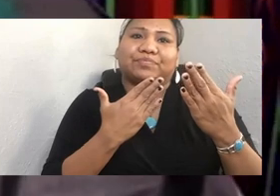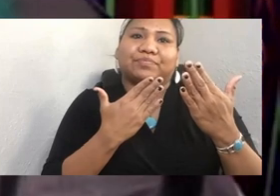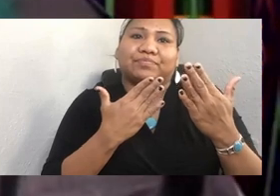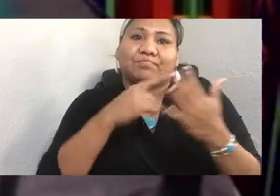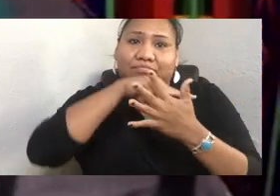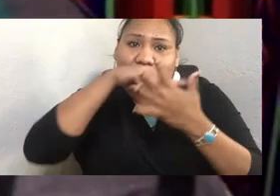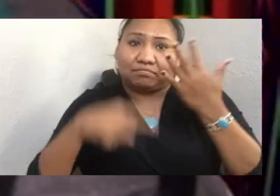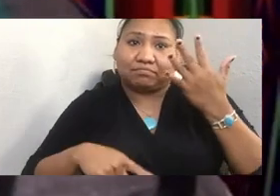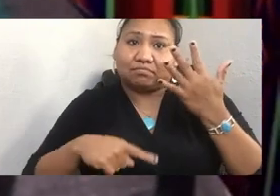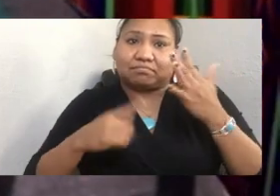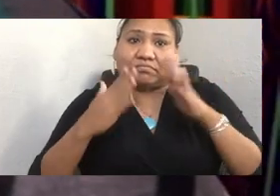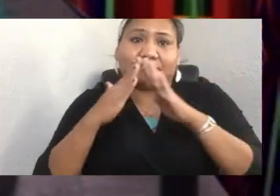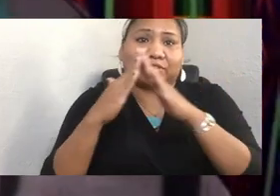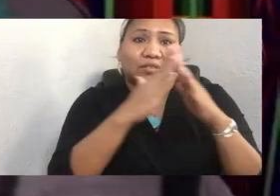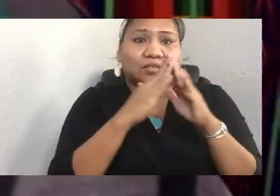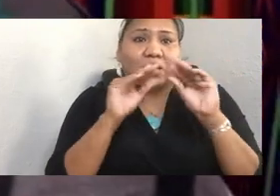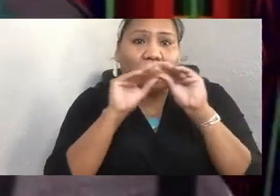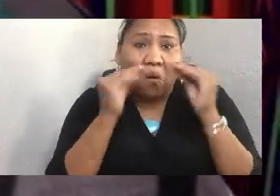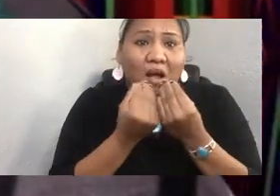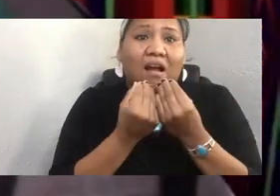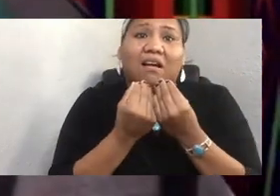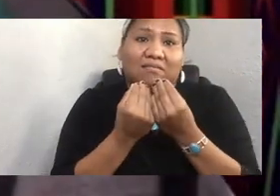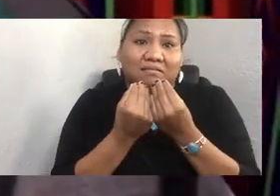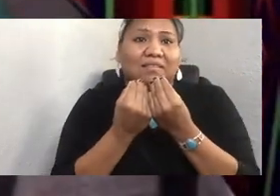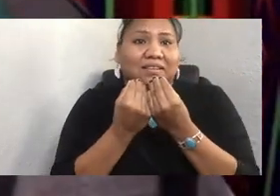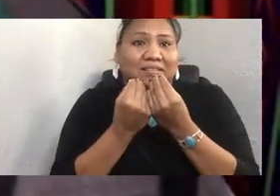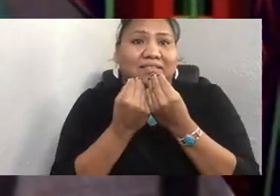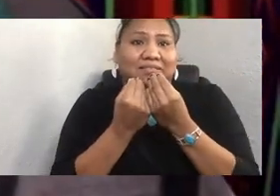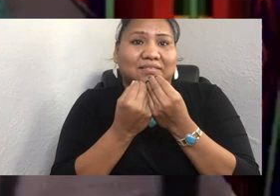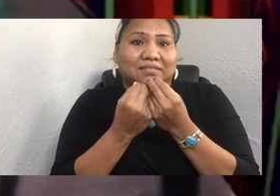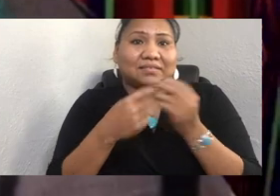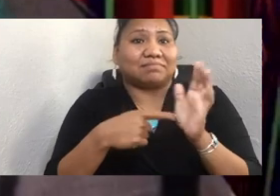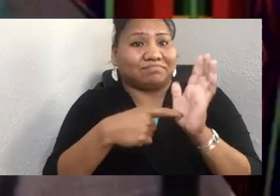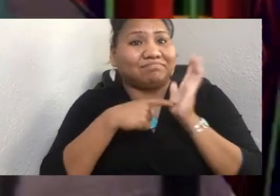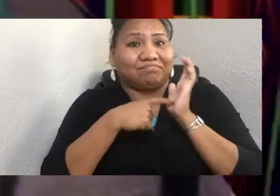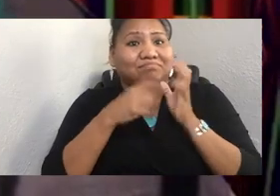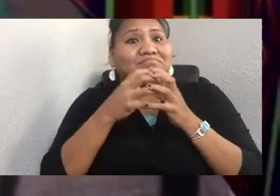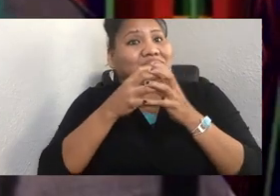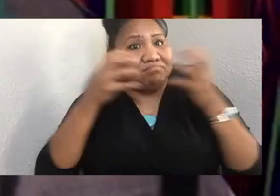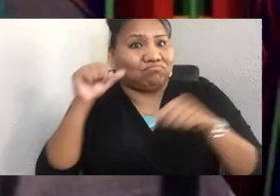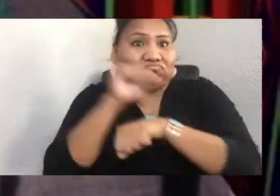And I want to say that it takes a lot to put an event like this together, and it makes it a little bit easier